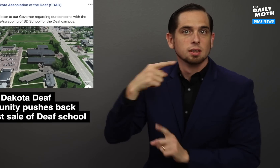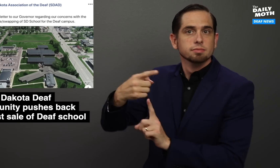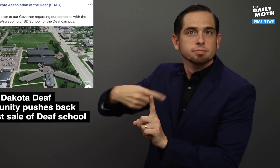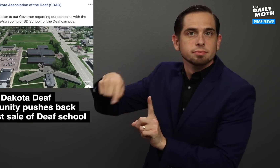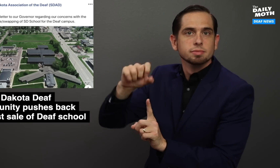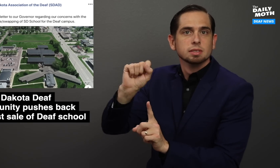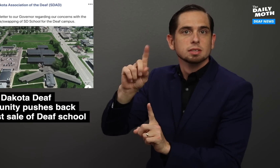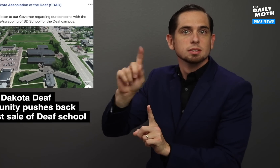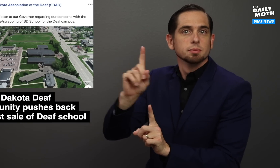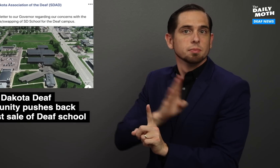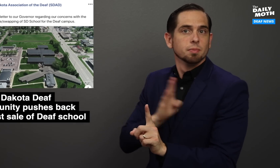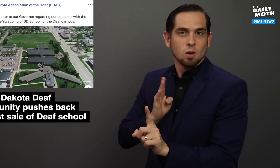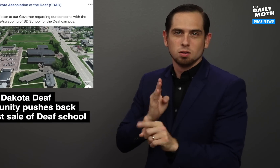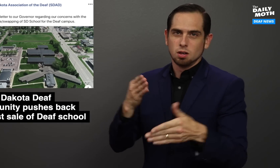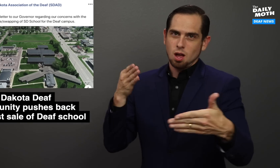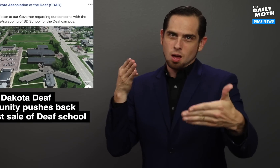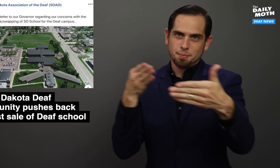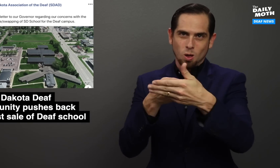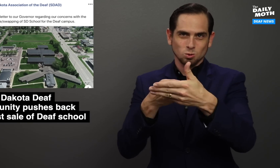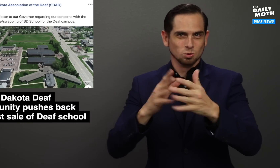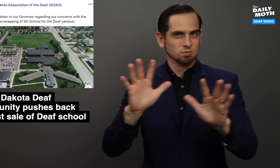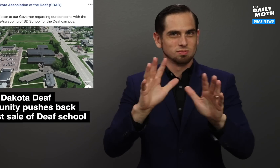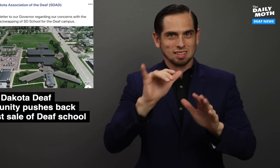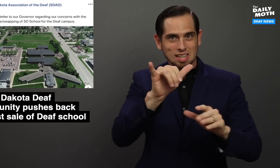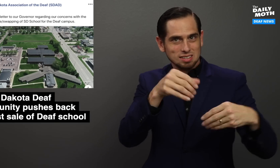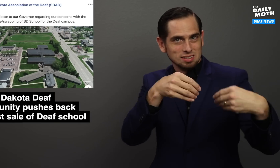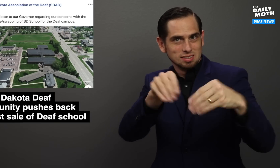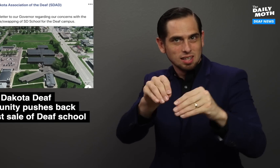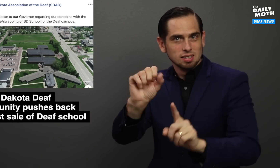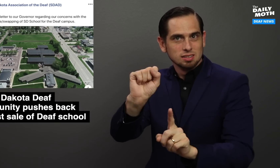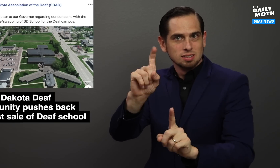said the SDAD Board are opposed to the sale